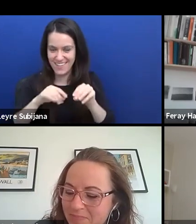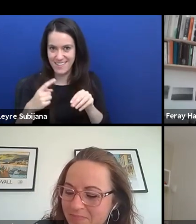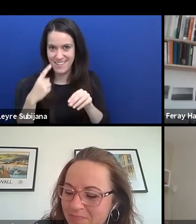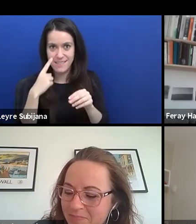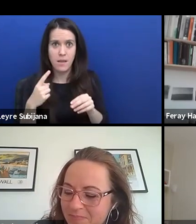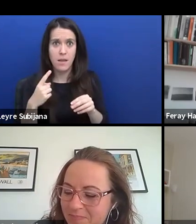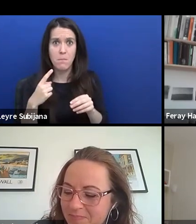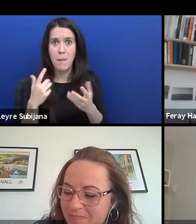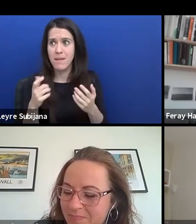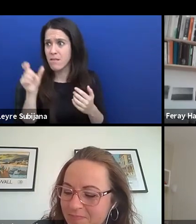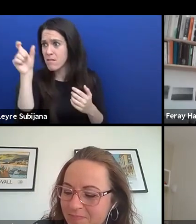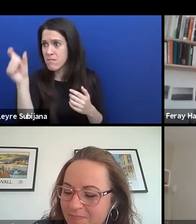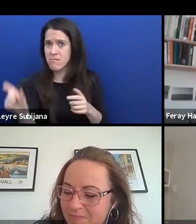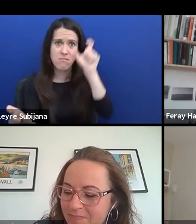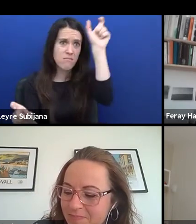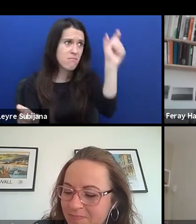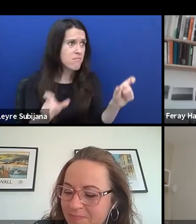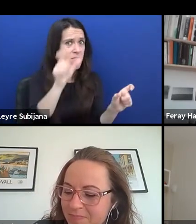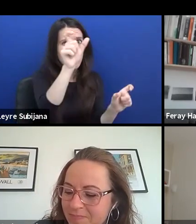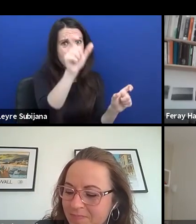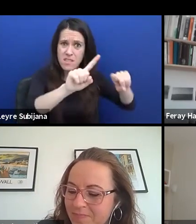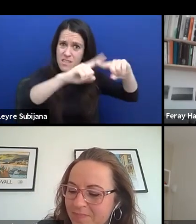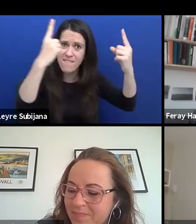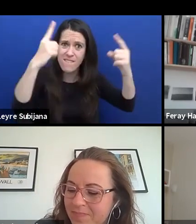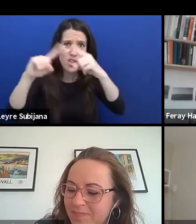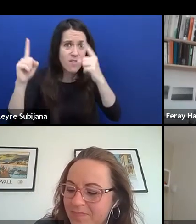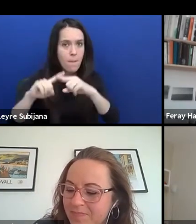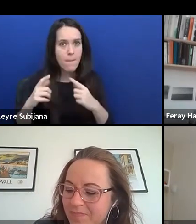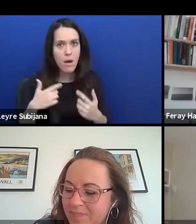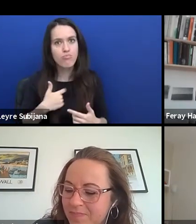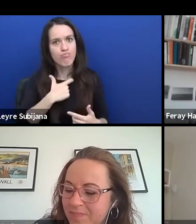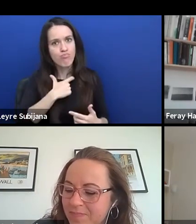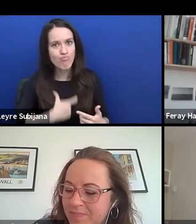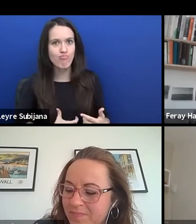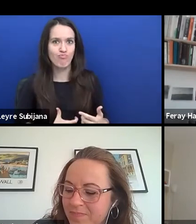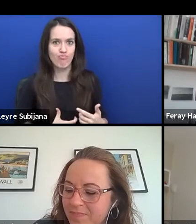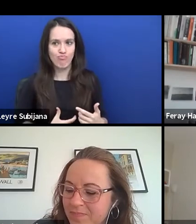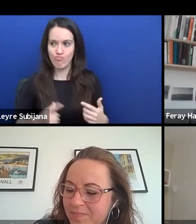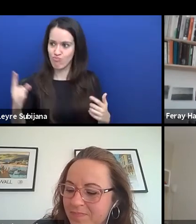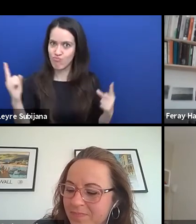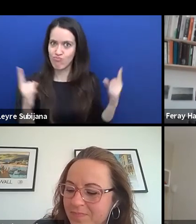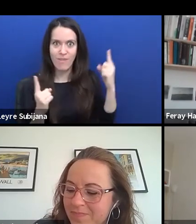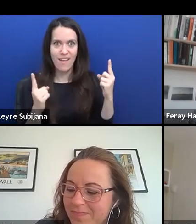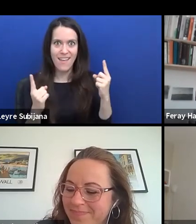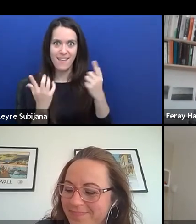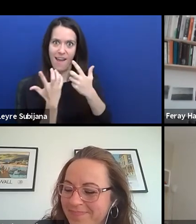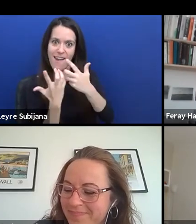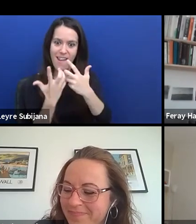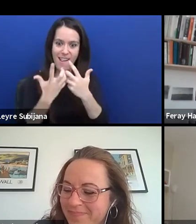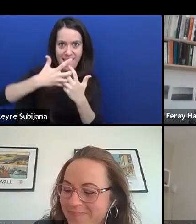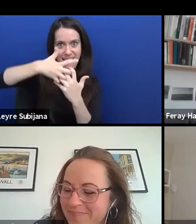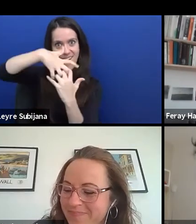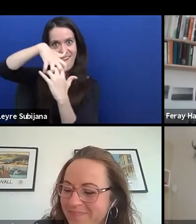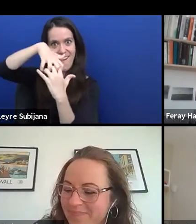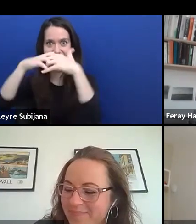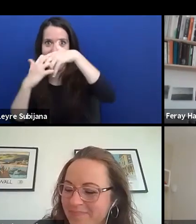but if we are unapologetically ourselves, we can complete each other's puzzle pieces and something great can come out of it,